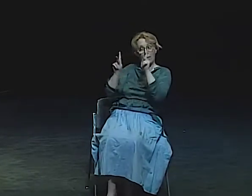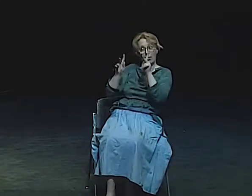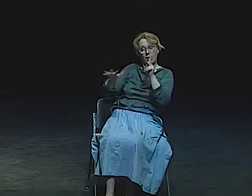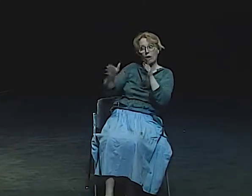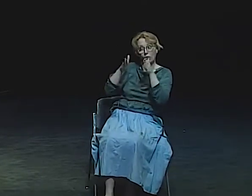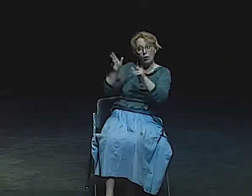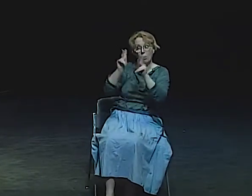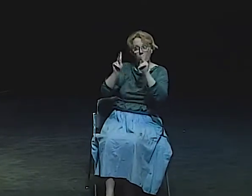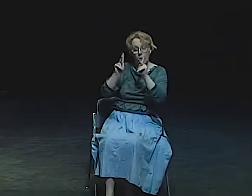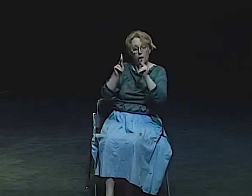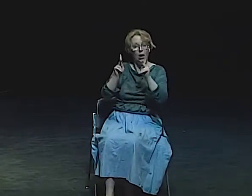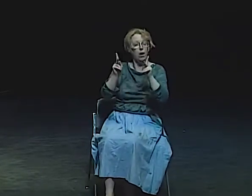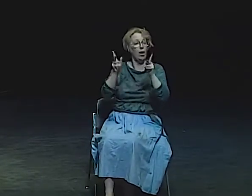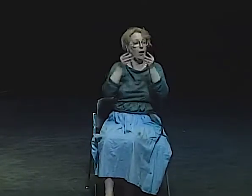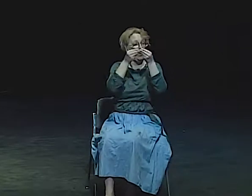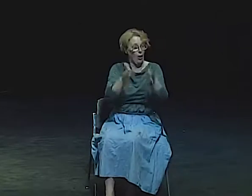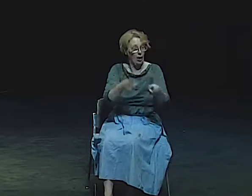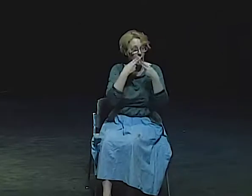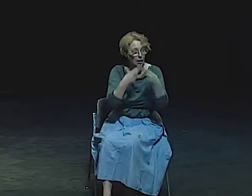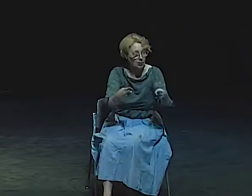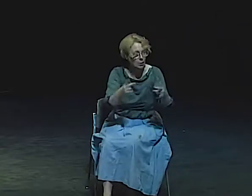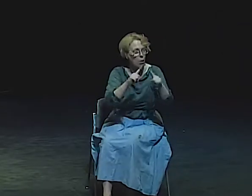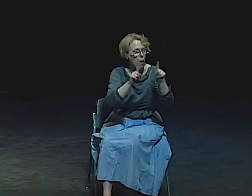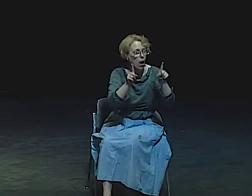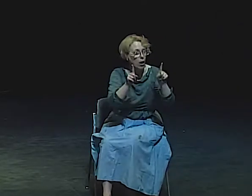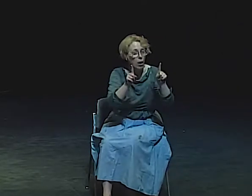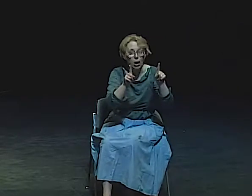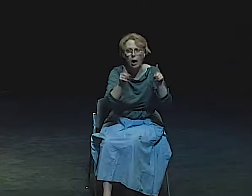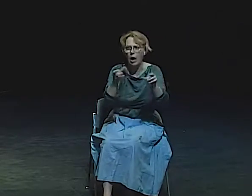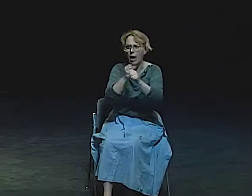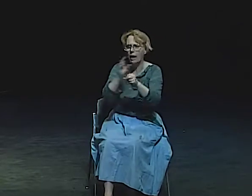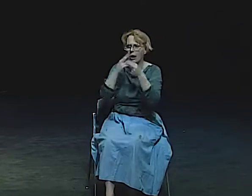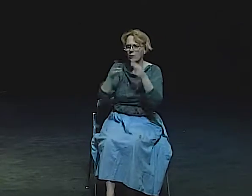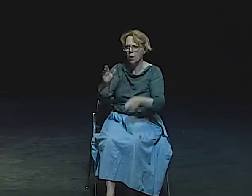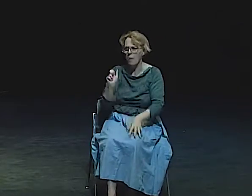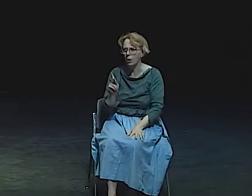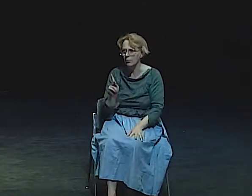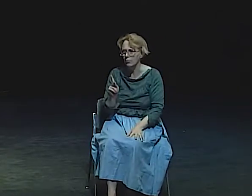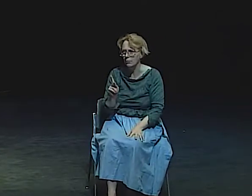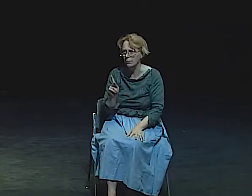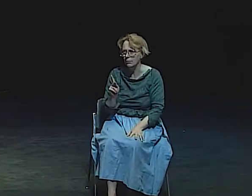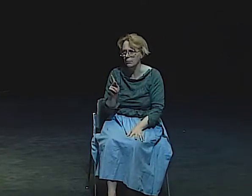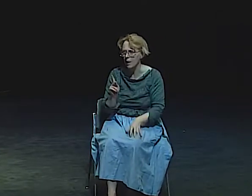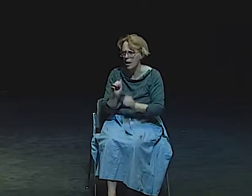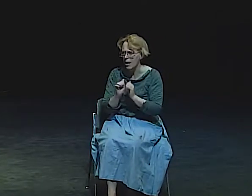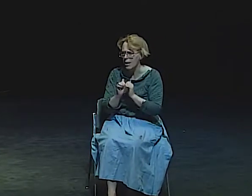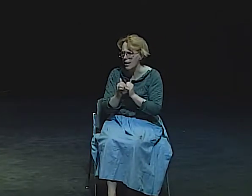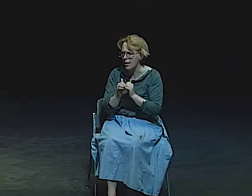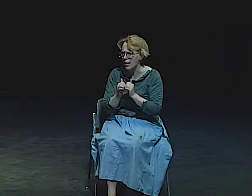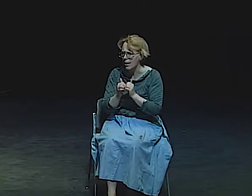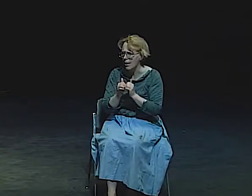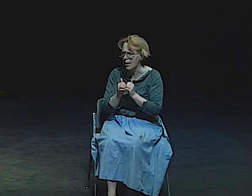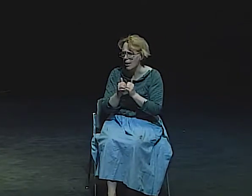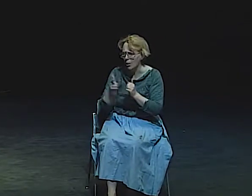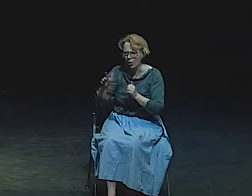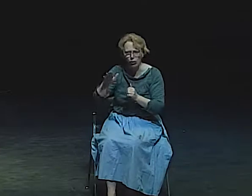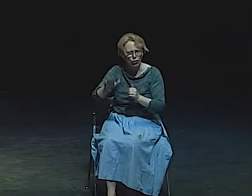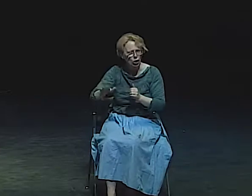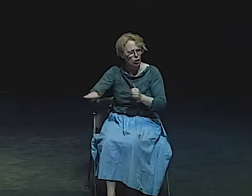BUT YOU LOSE YOUR INNOCENCE WHEN YOU GET THAT. BUT THIS BAG LADY SEEMED TO HAVE LOST HER INNOCENCE